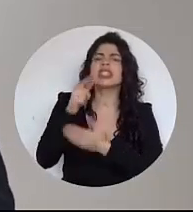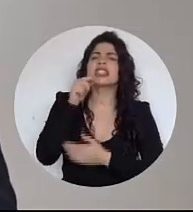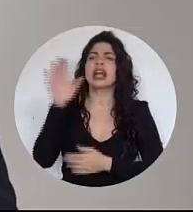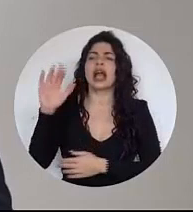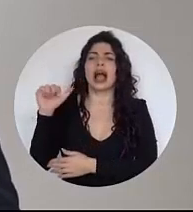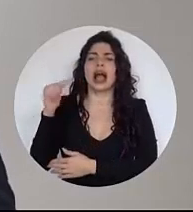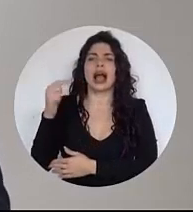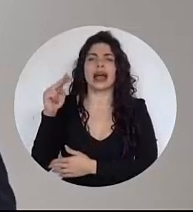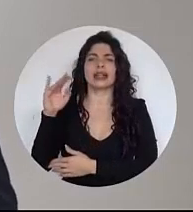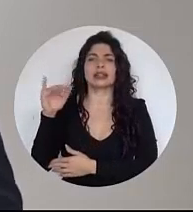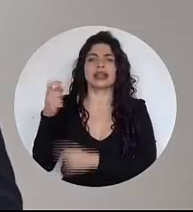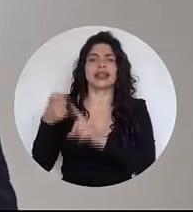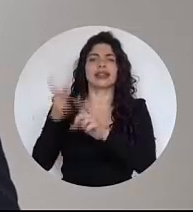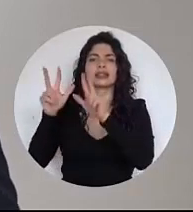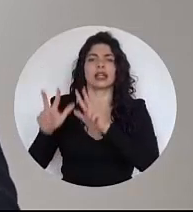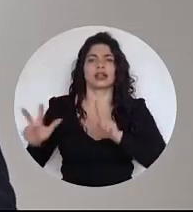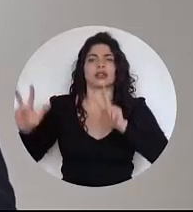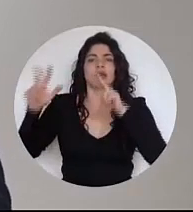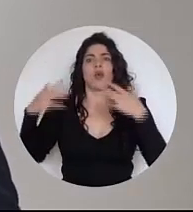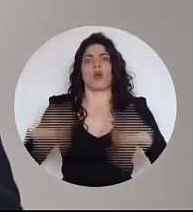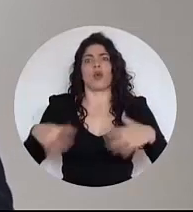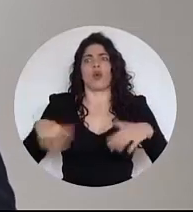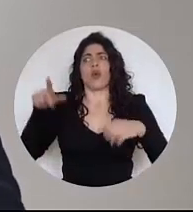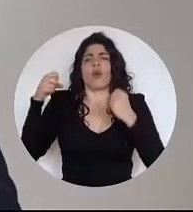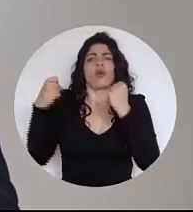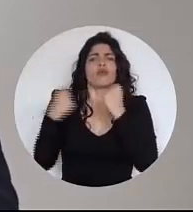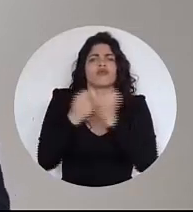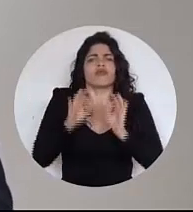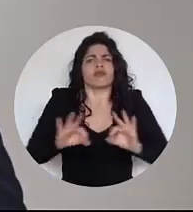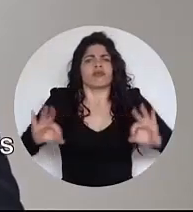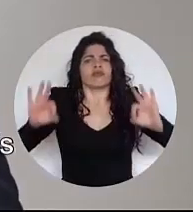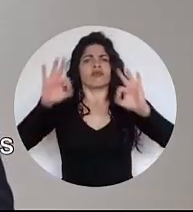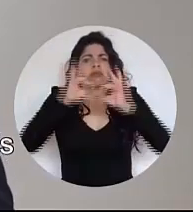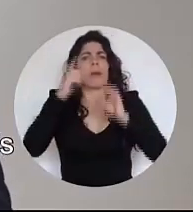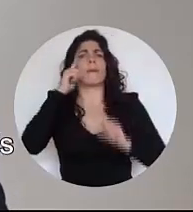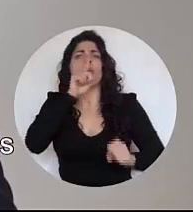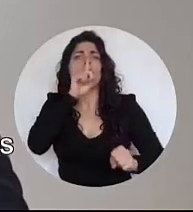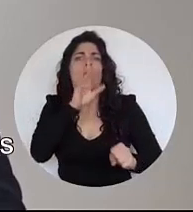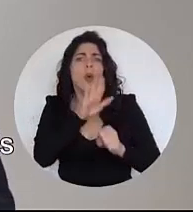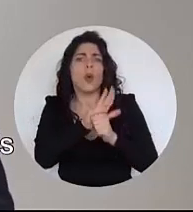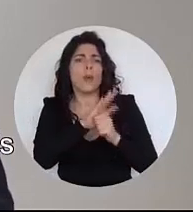United Nations agencies. This support has been key to the fulfillment of our programs